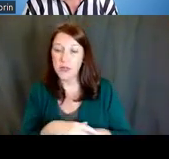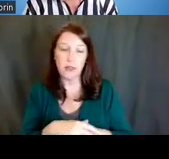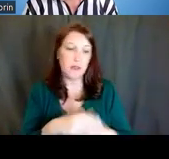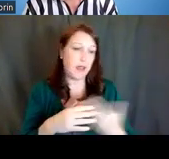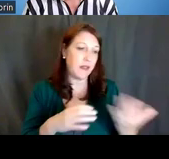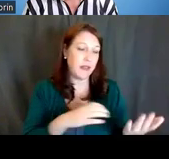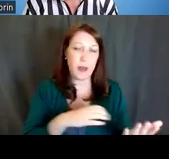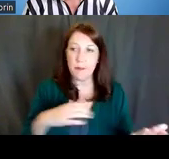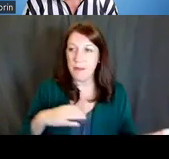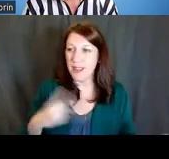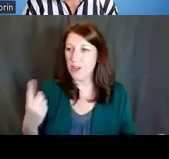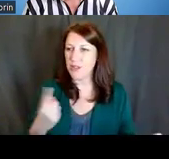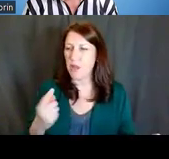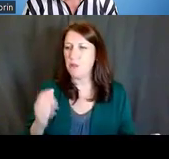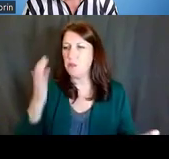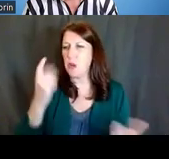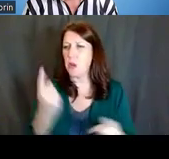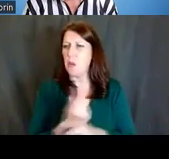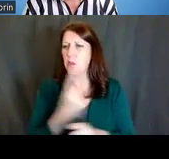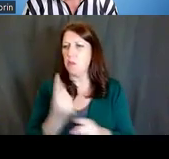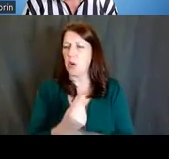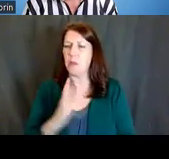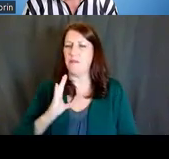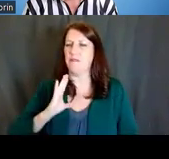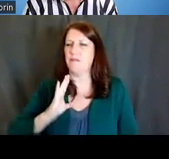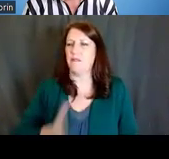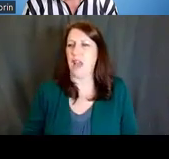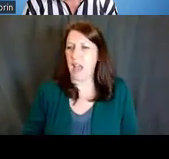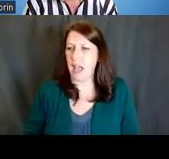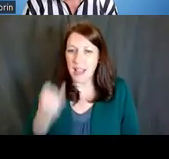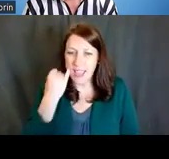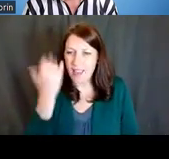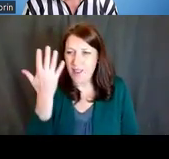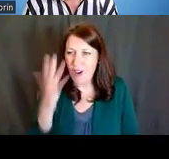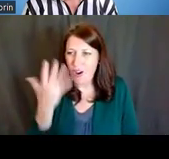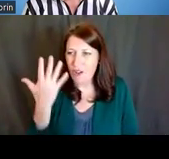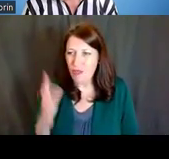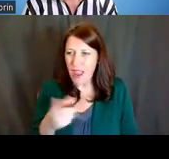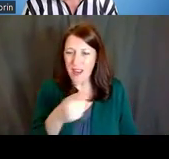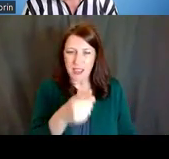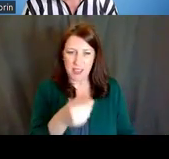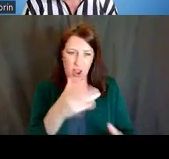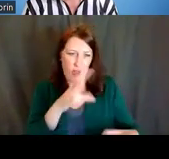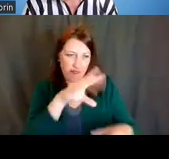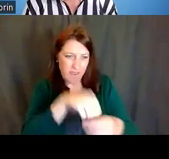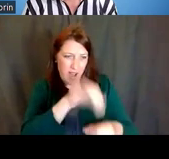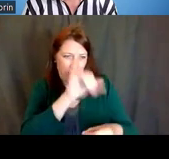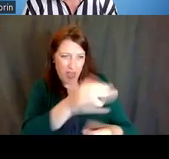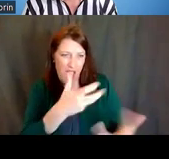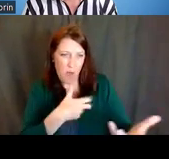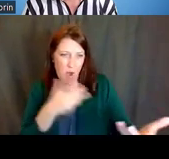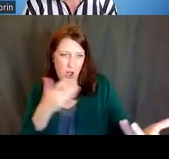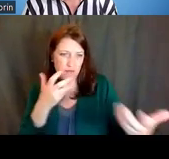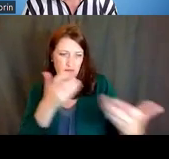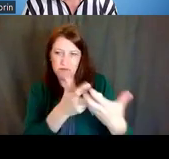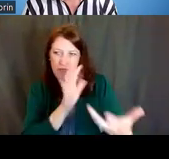that seems appropriate as well, because if they're already a part of what you want to be associated with, that's an entry point.